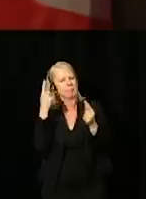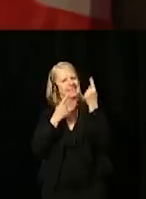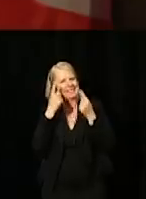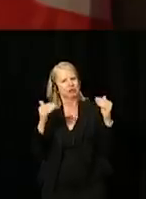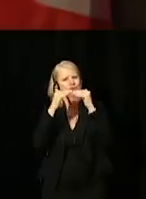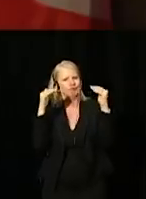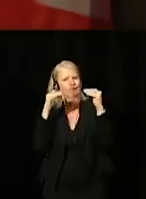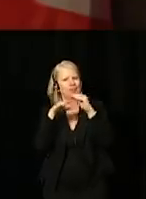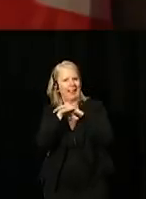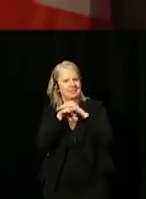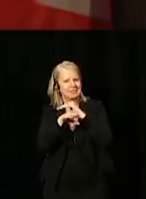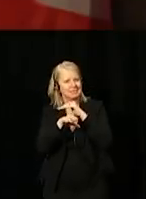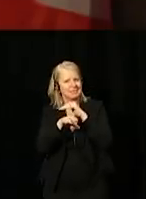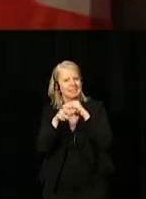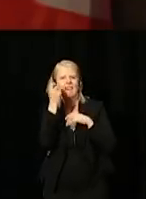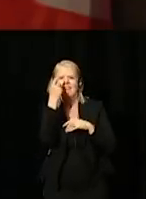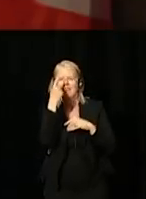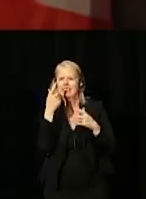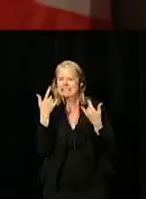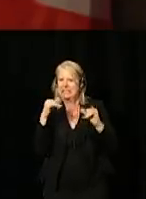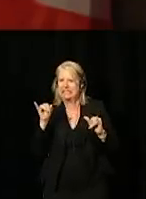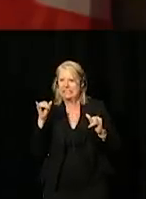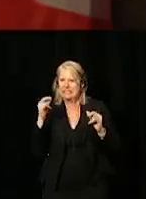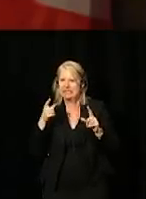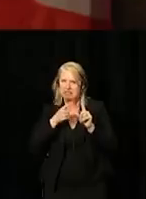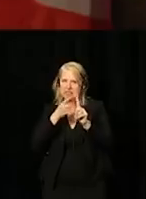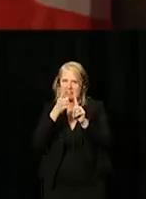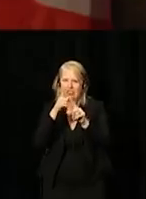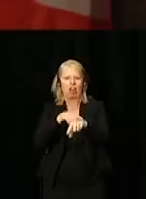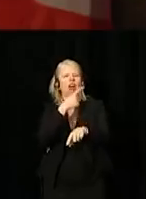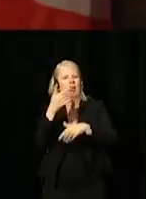With that said, we still have a long journey to become the most inclusive